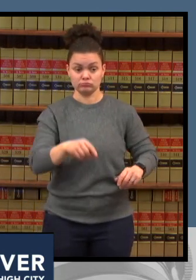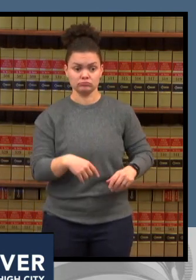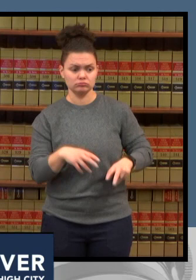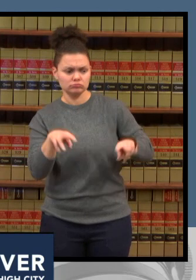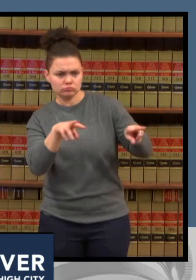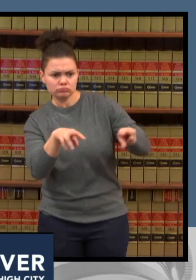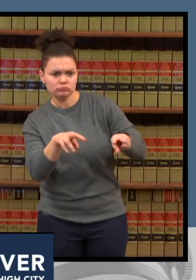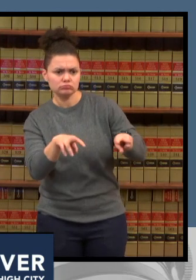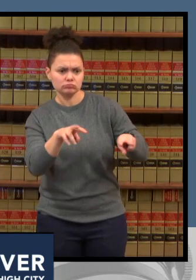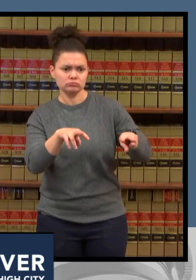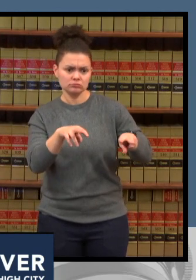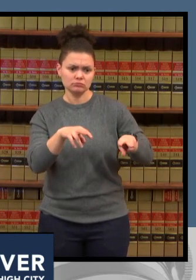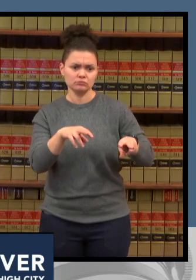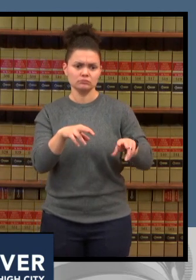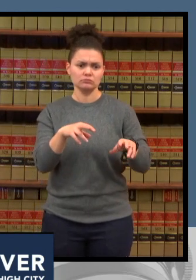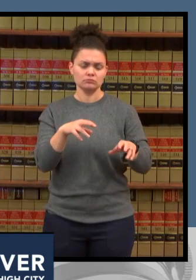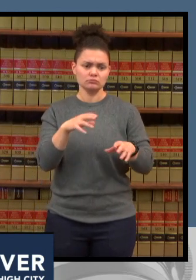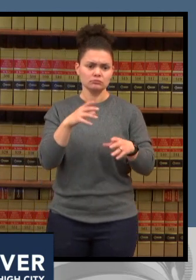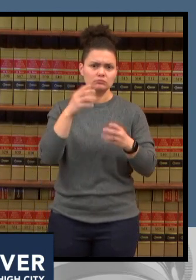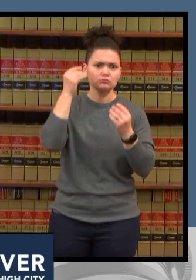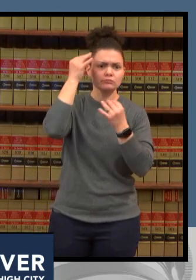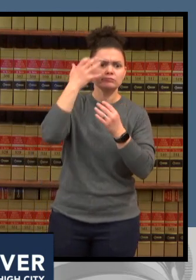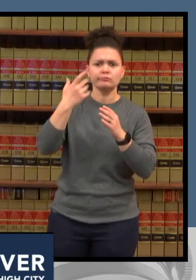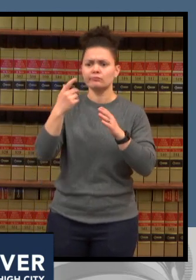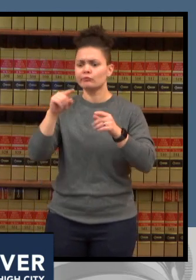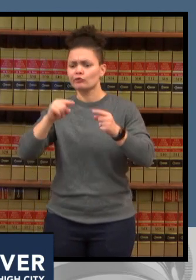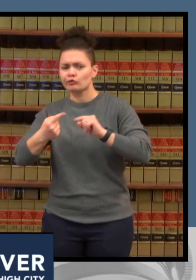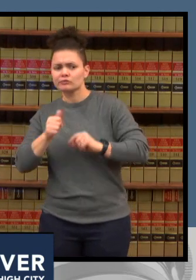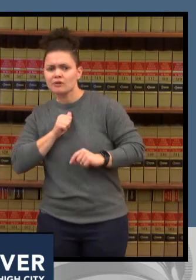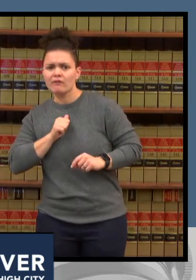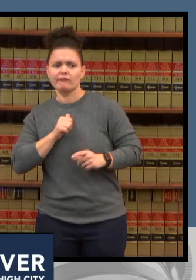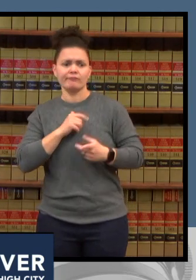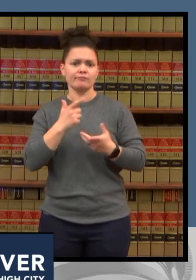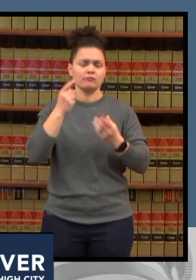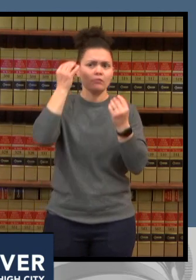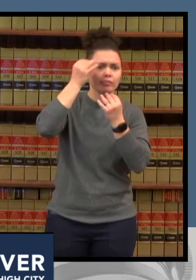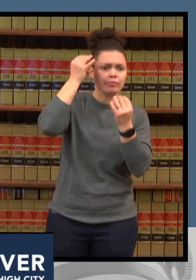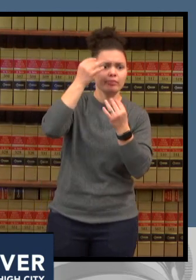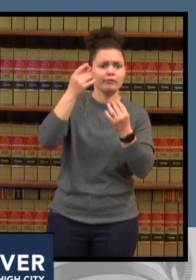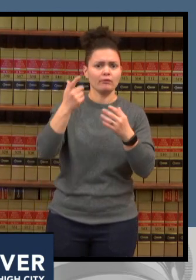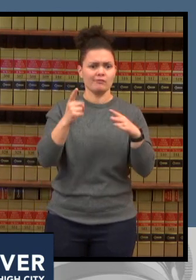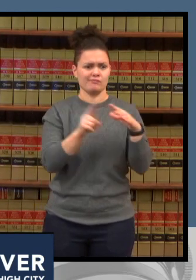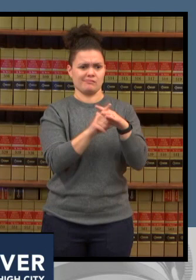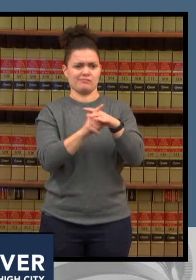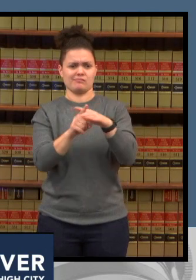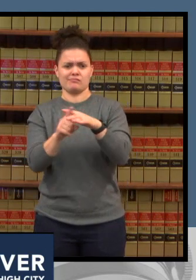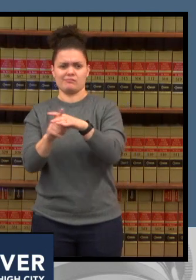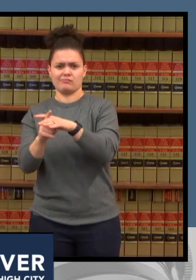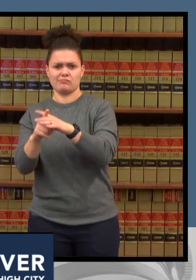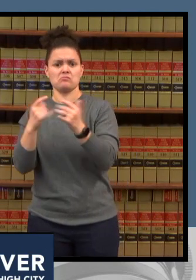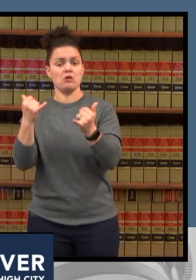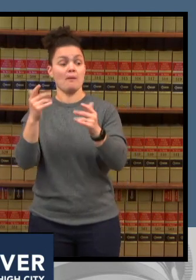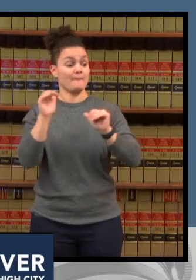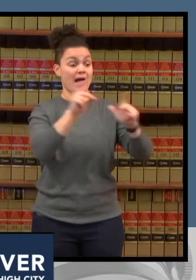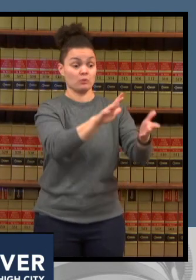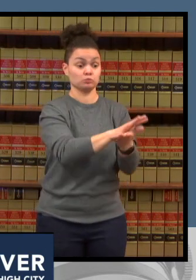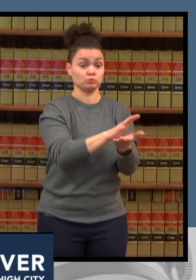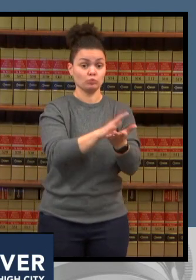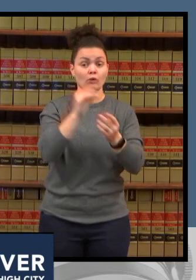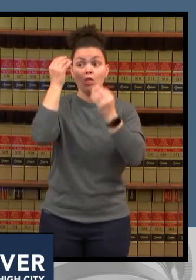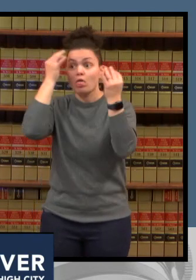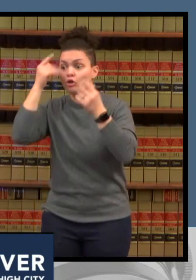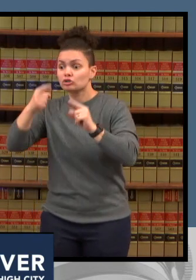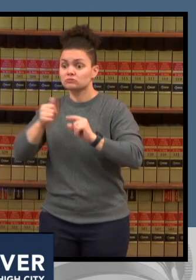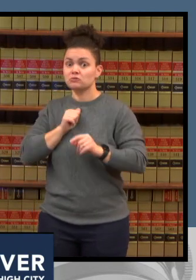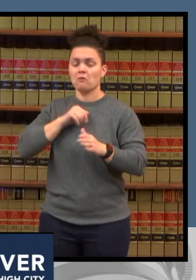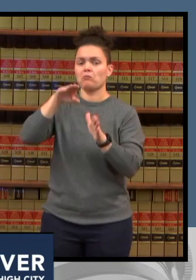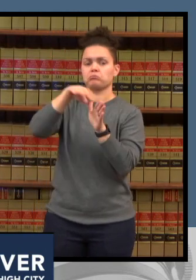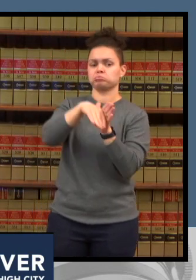in our kids to the tune of in late uh 2021 we were seeing 20 between 25 and 40 children per day